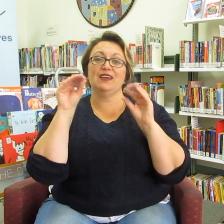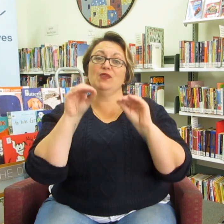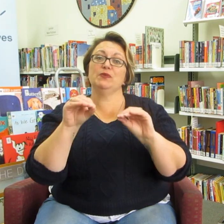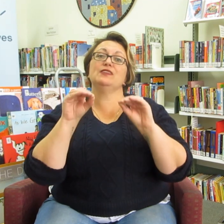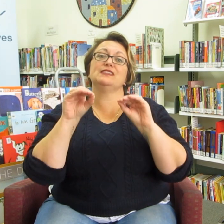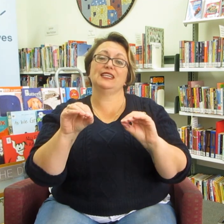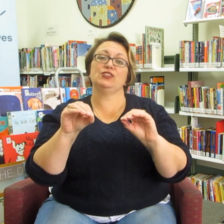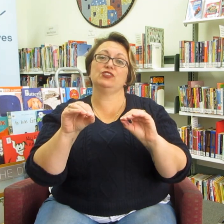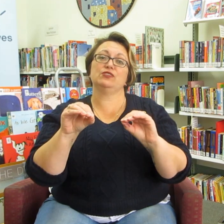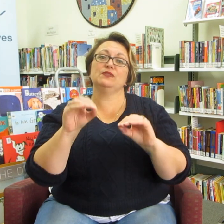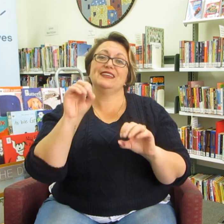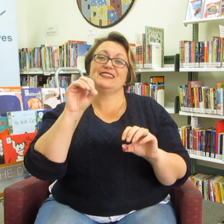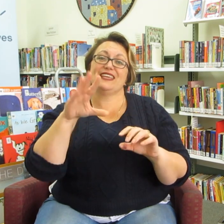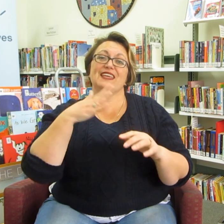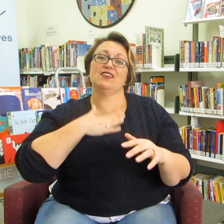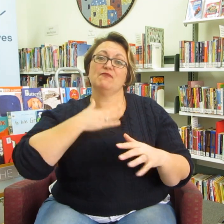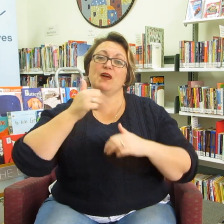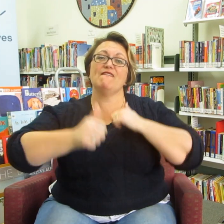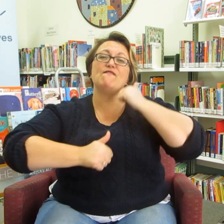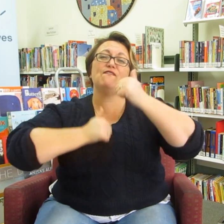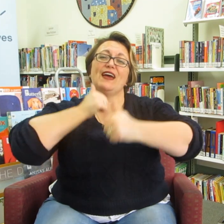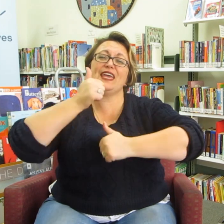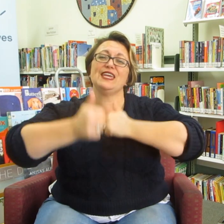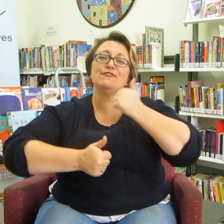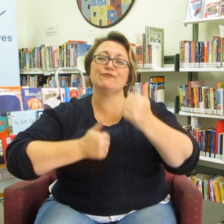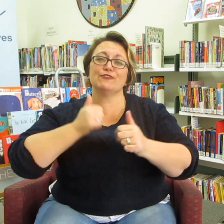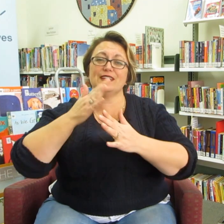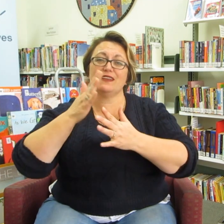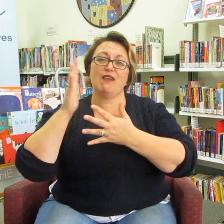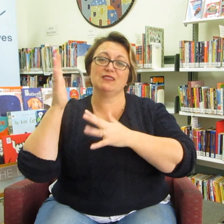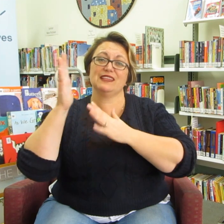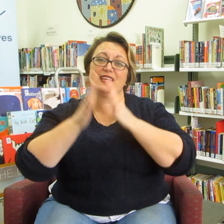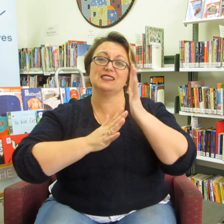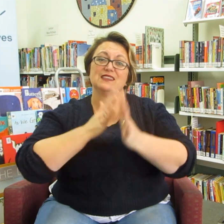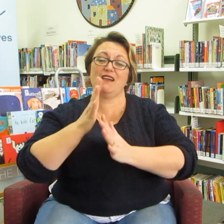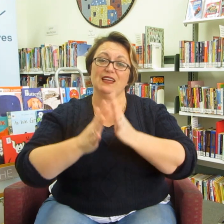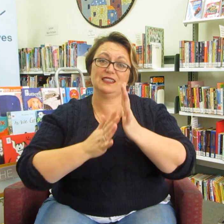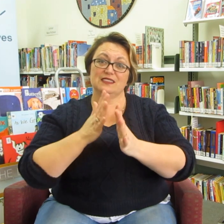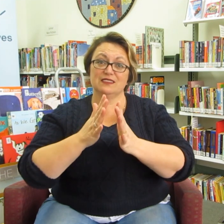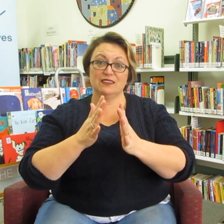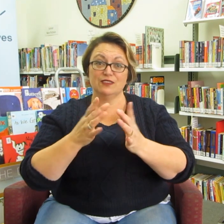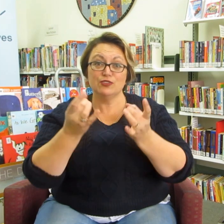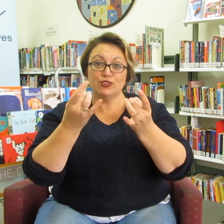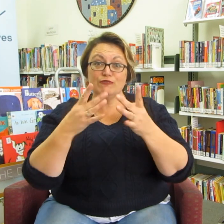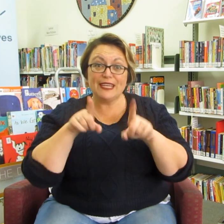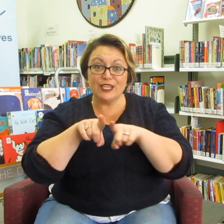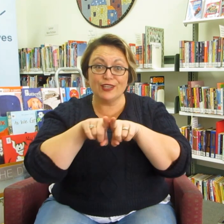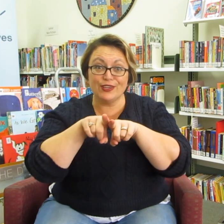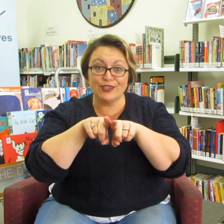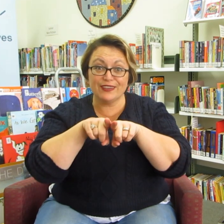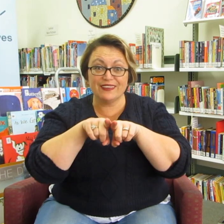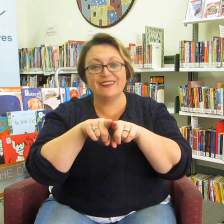Today, I'm going to teach you 10 of my FAVOURITE Auslan signs Are you ready to learn?